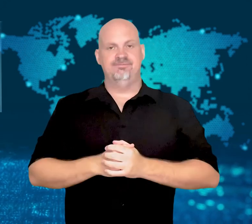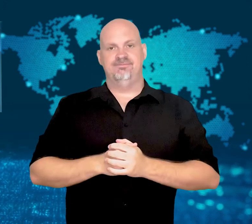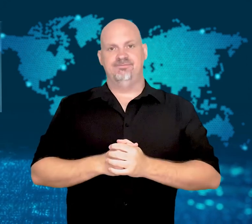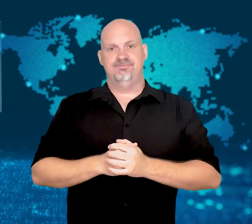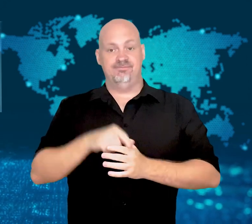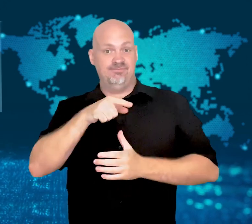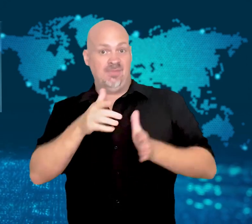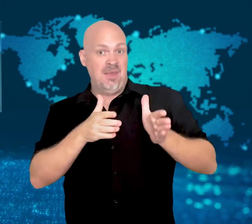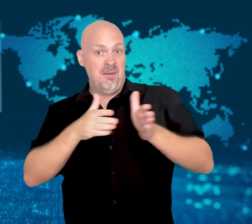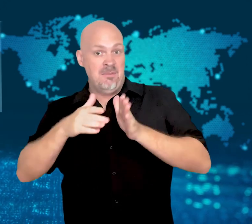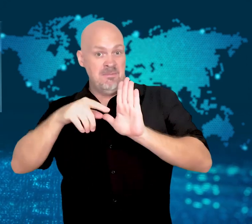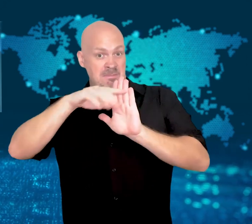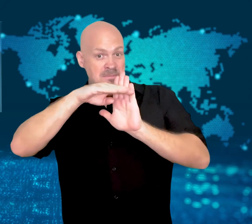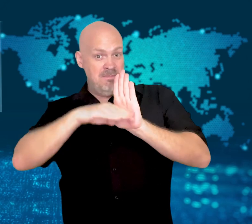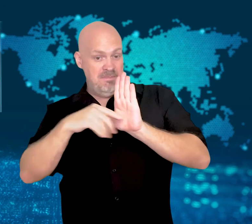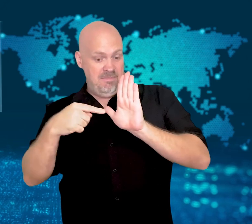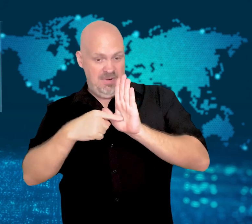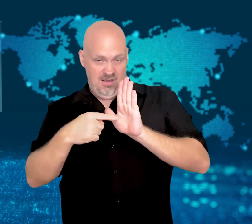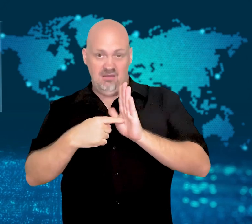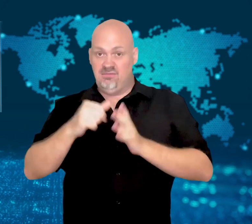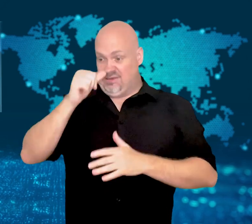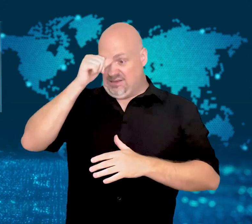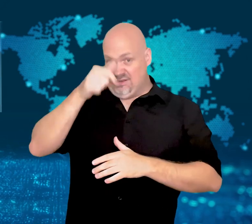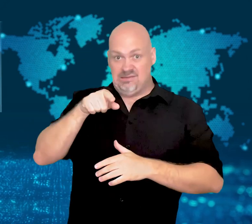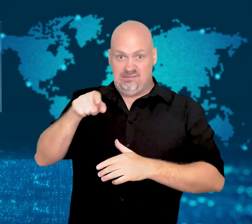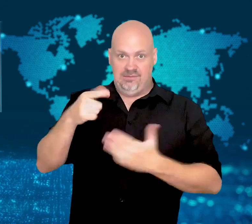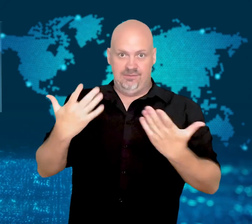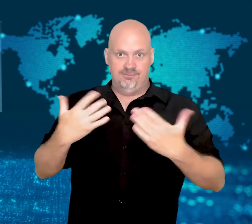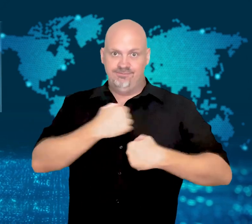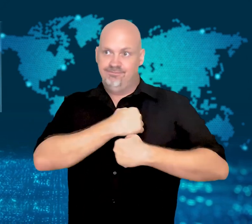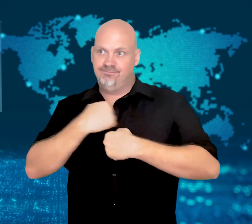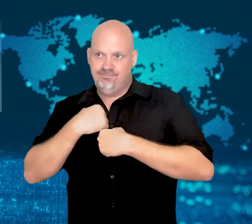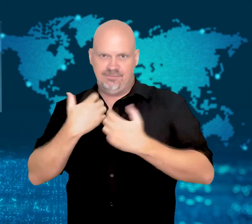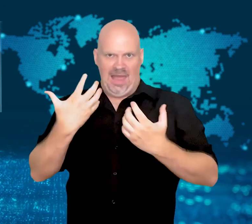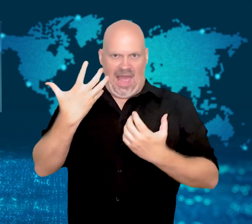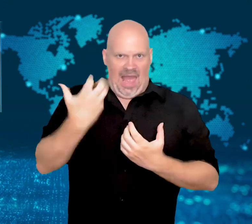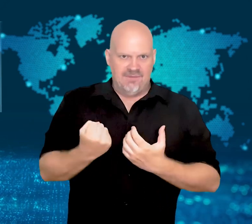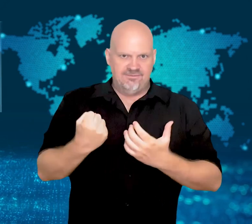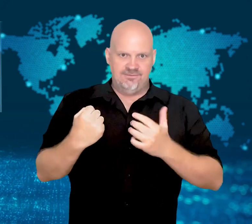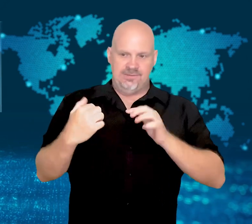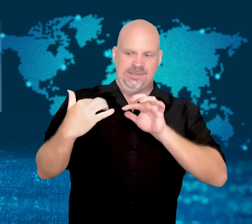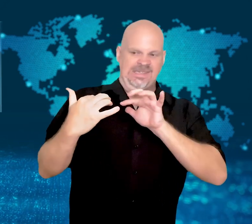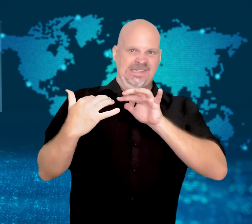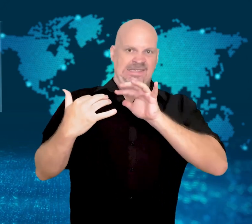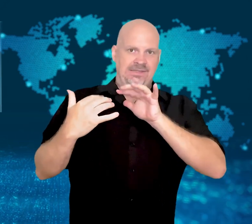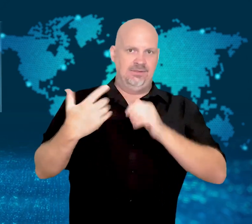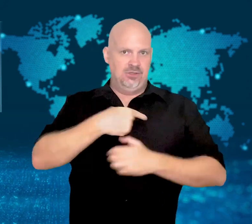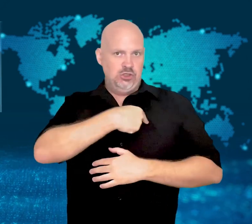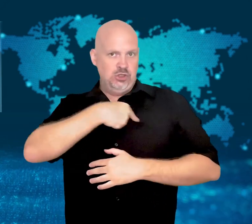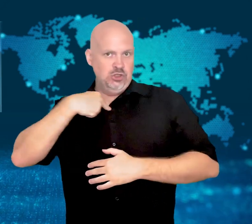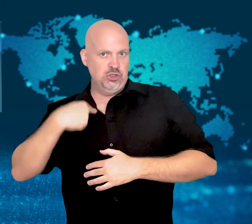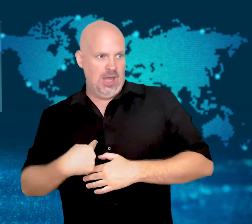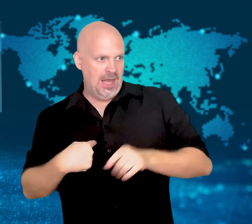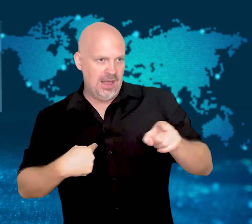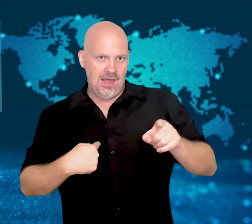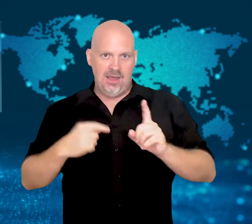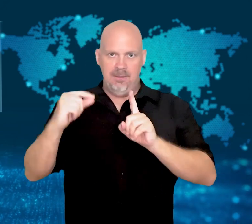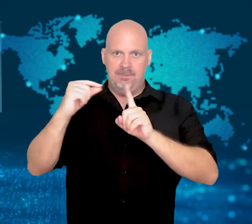The plan could make India's armed services less effective at a time when India is